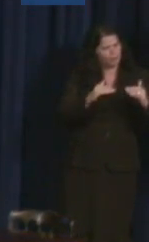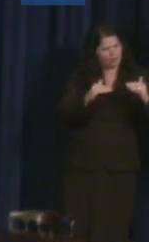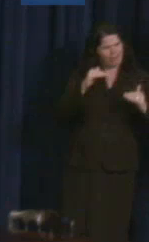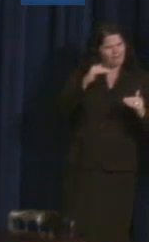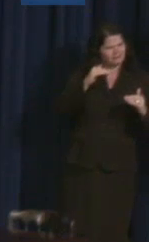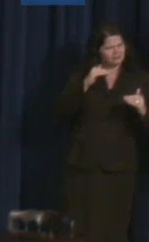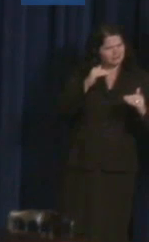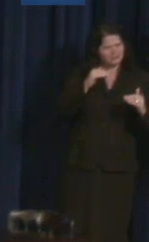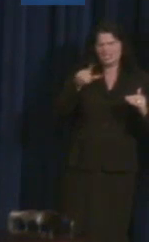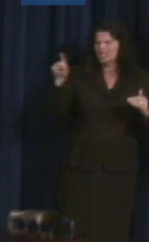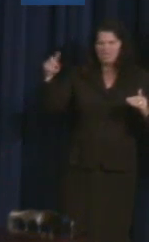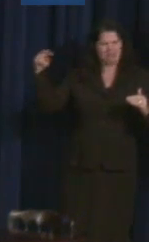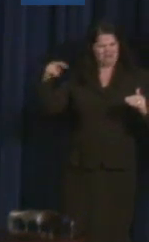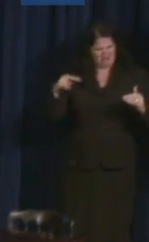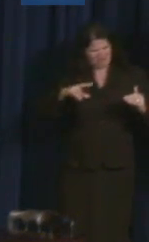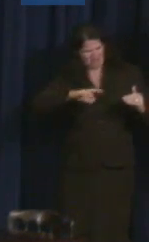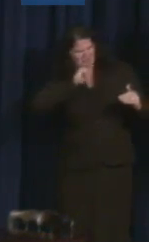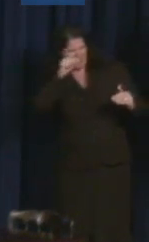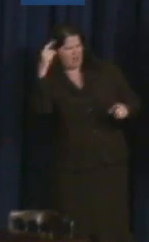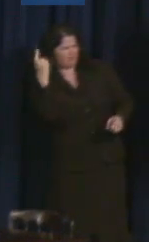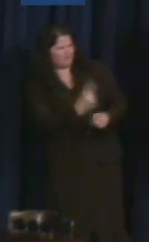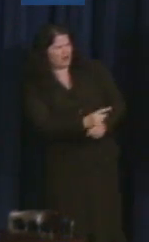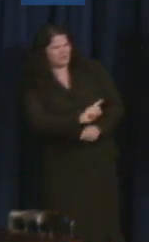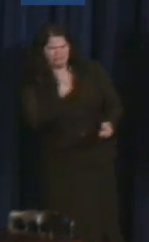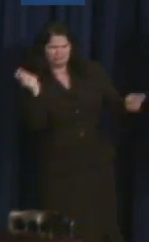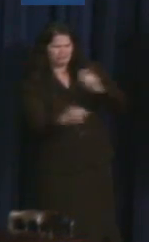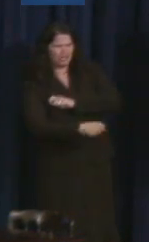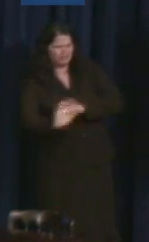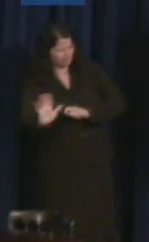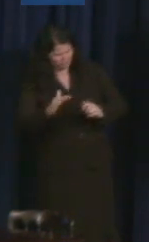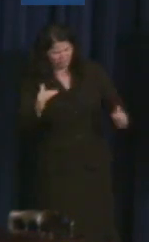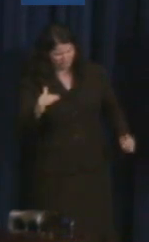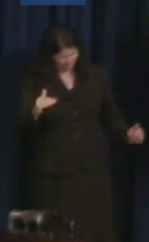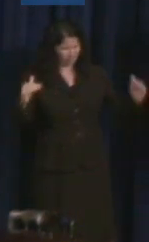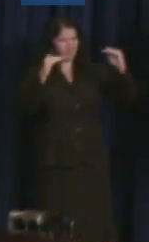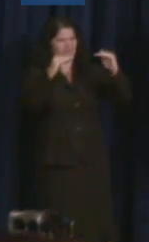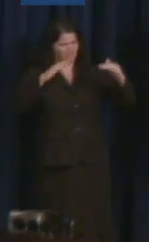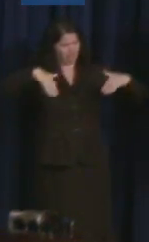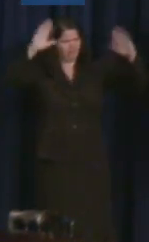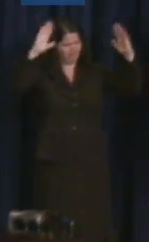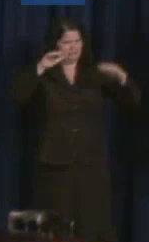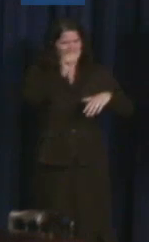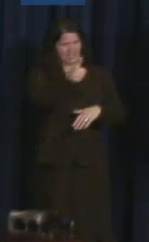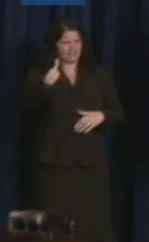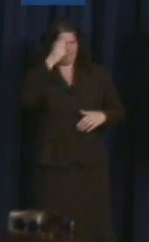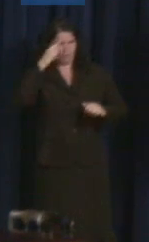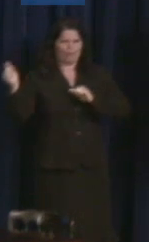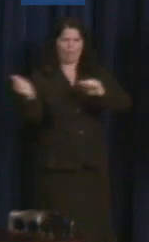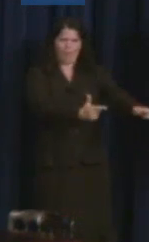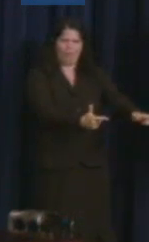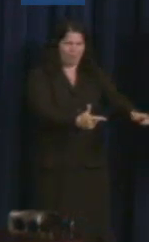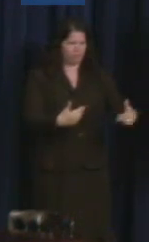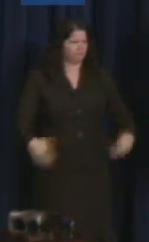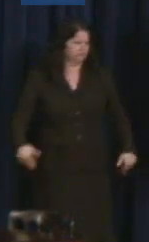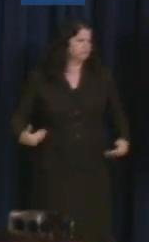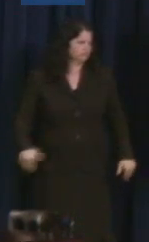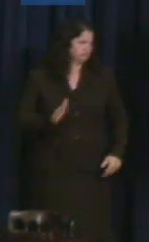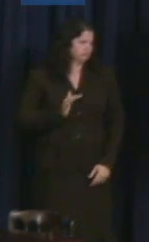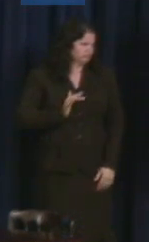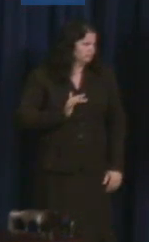And he thought that was not right and not fair, and so he changed it. Under the new executive order all people working